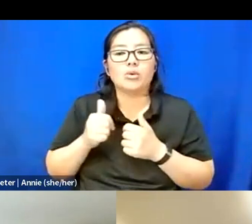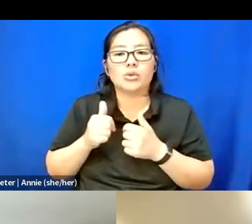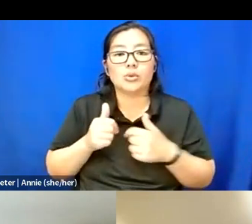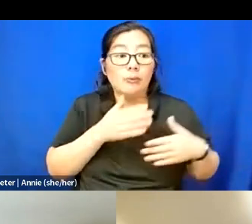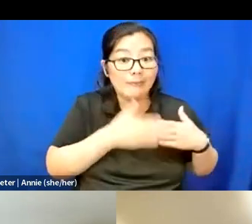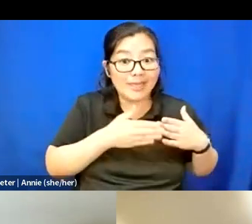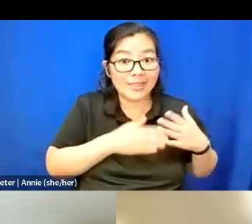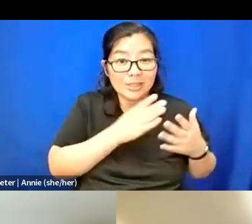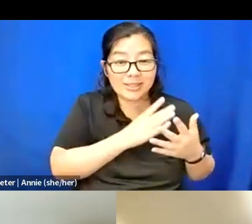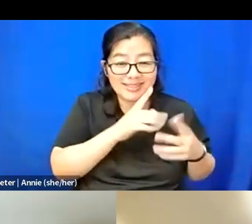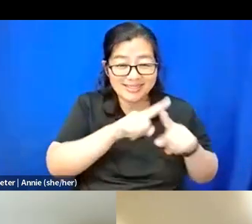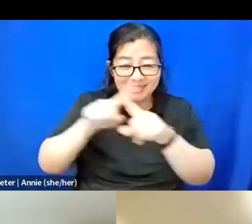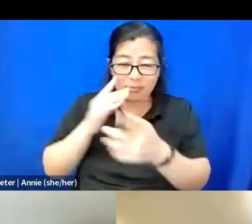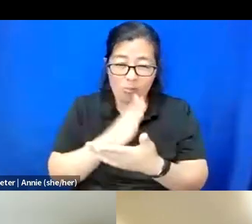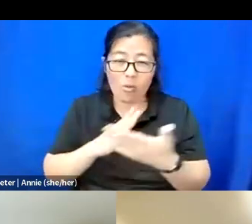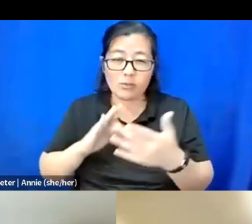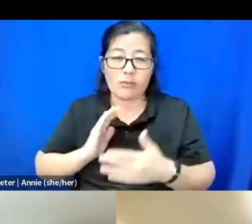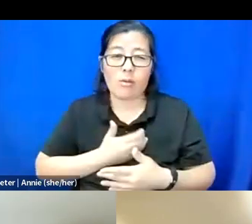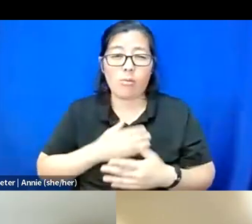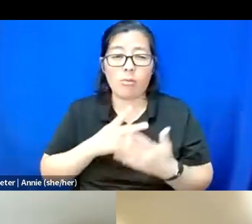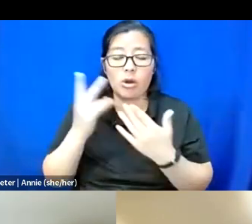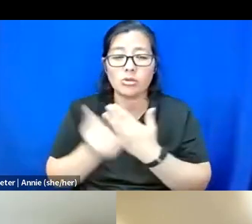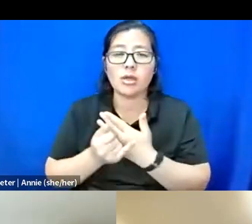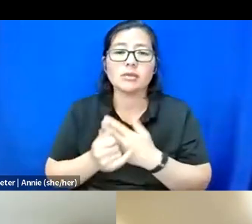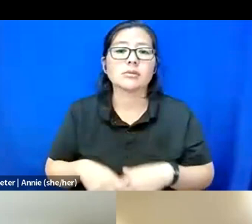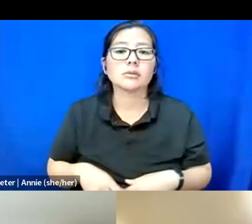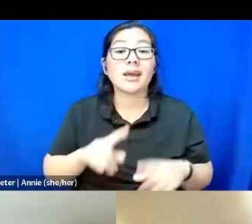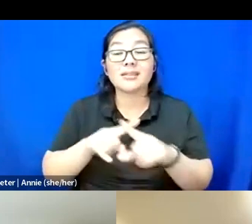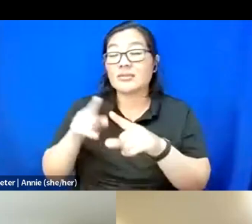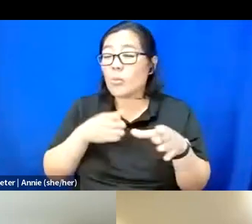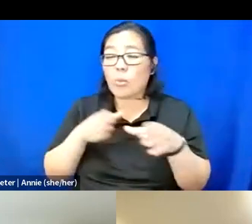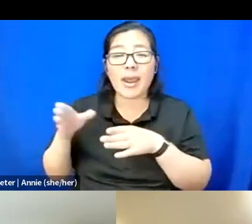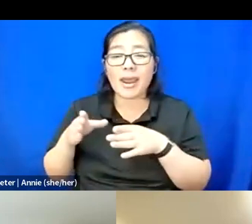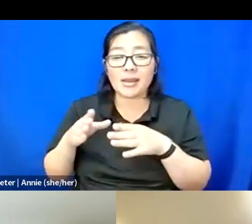Just the ways in which there has been an unlimited amount of sharing